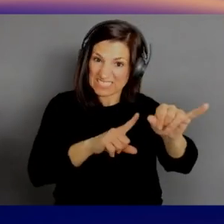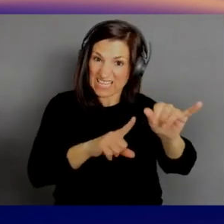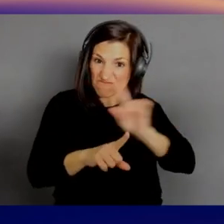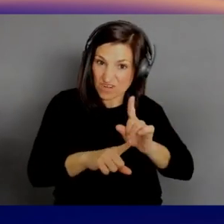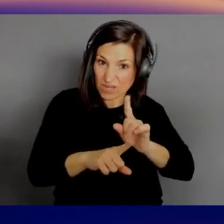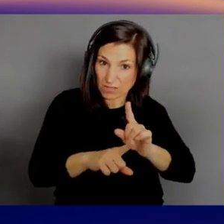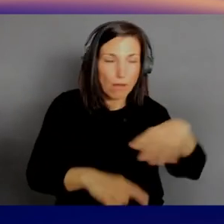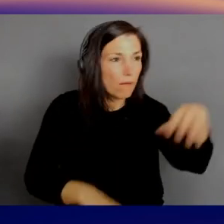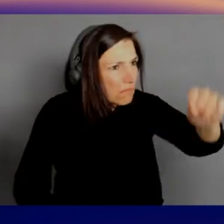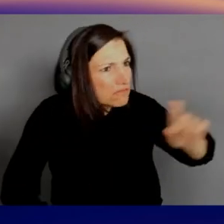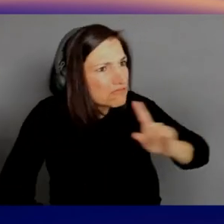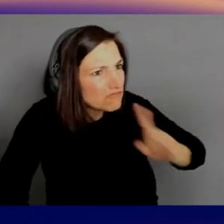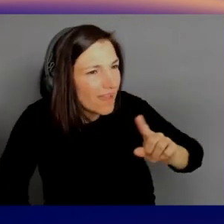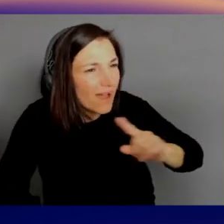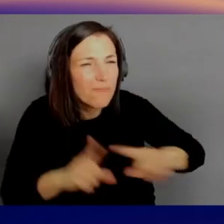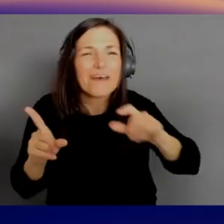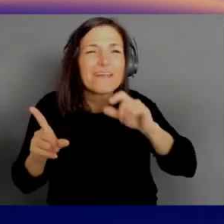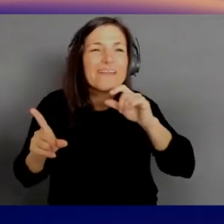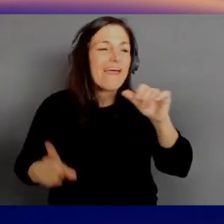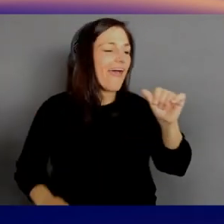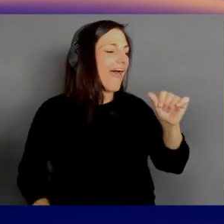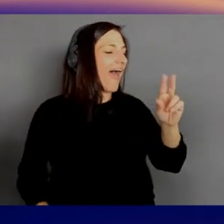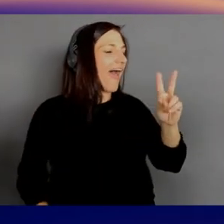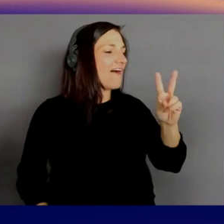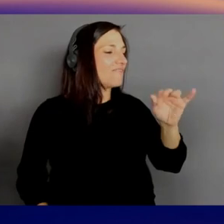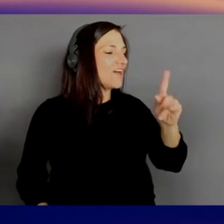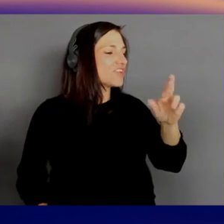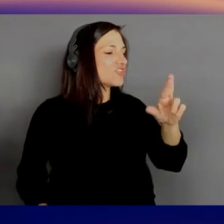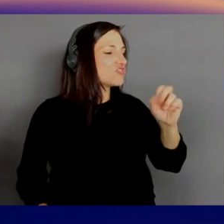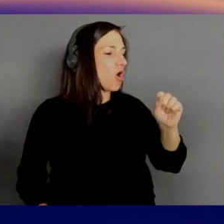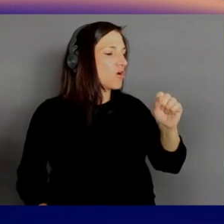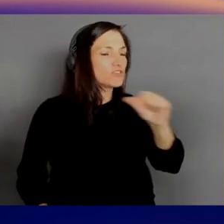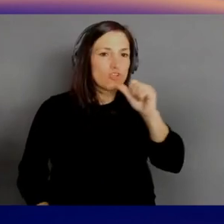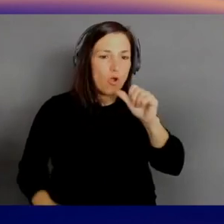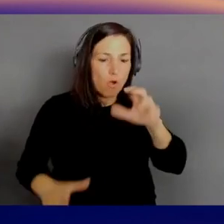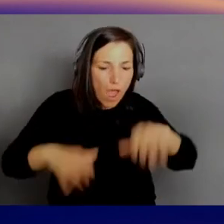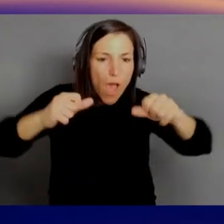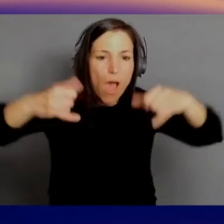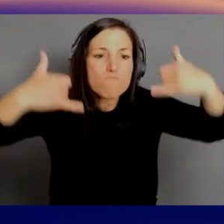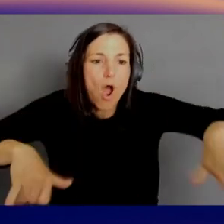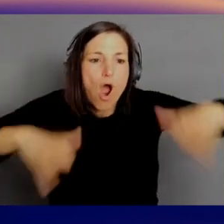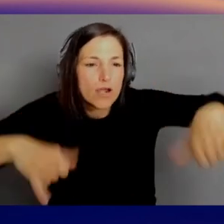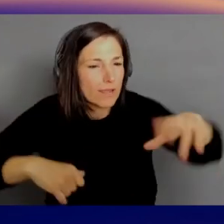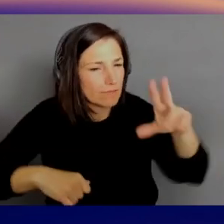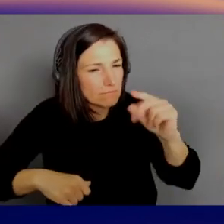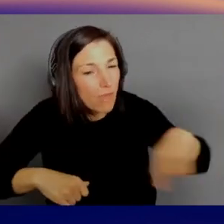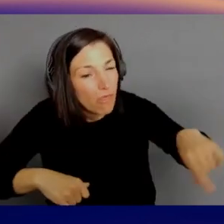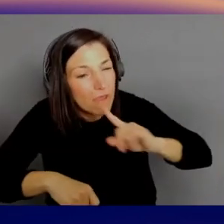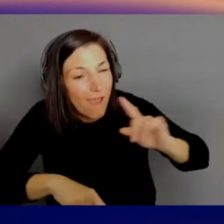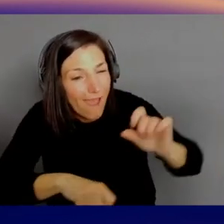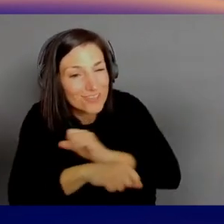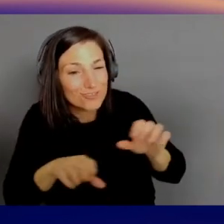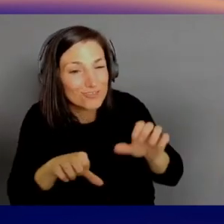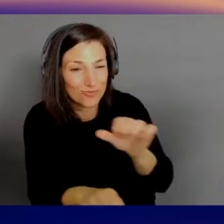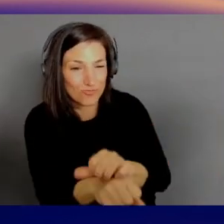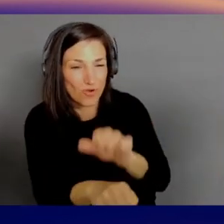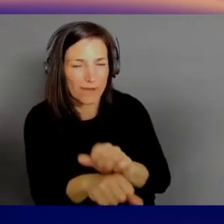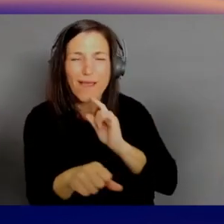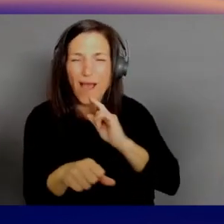It's a place where you actually do your real work. And I'll give you a use case that ties everything together at the end here. But yeah, "Mixed Reality."